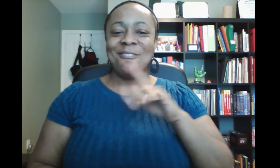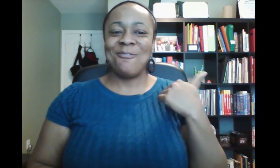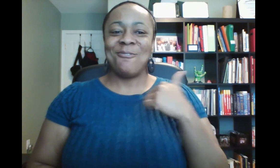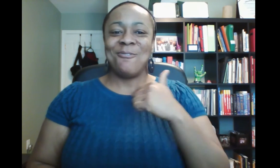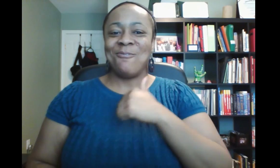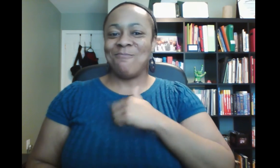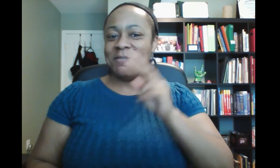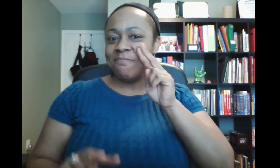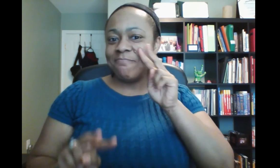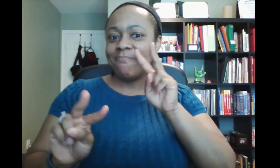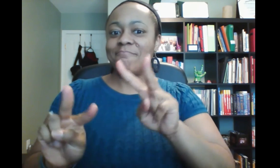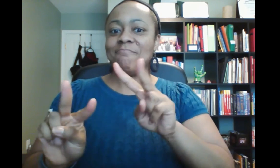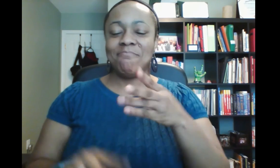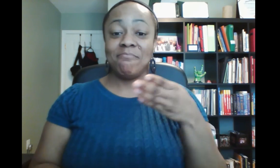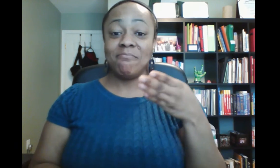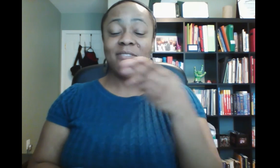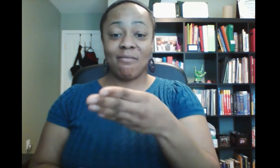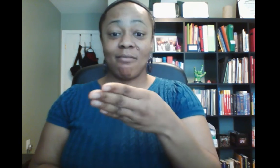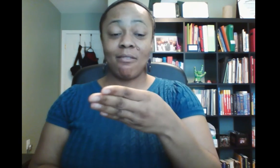ITOC is looking forward to being there.